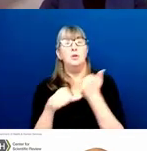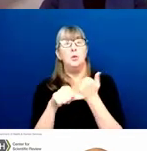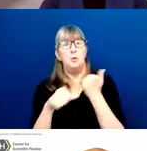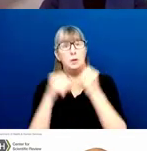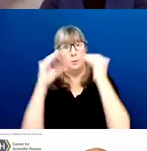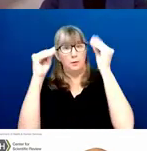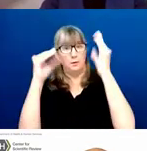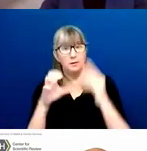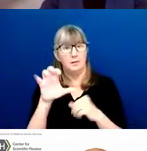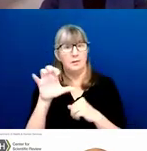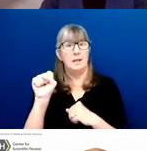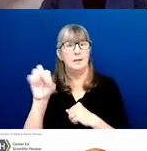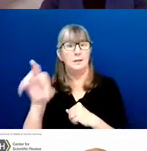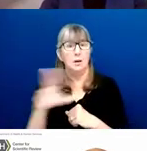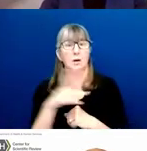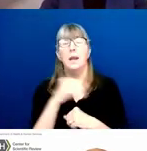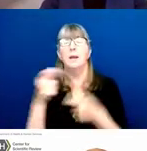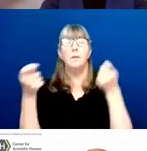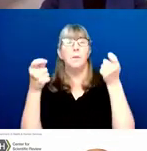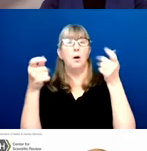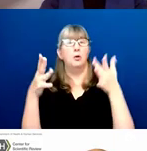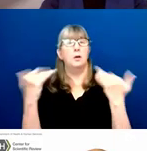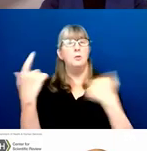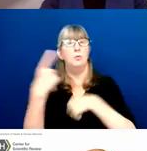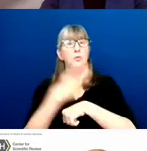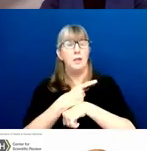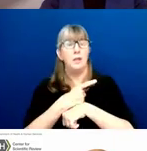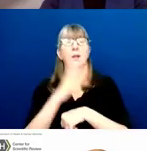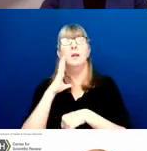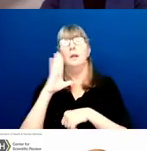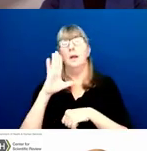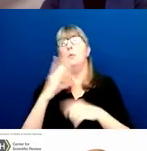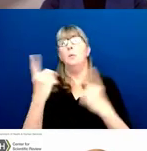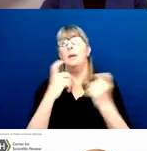and as I said, I'm the moderator today, and I'll be answering questions today.